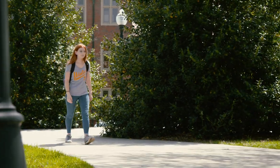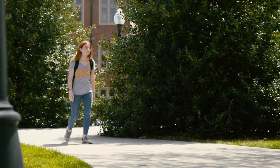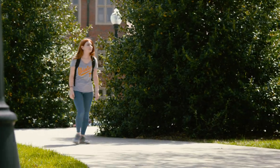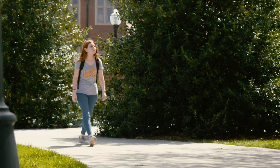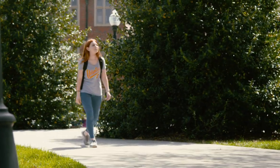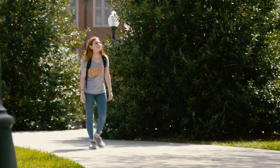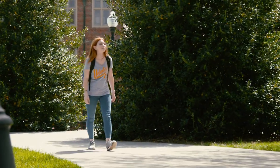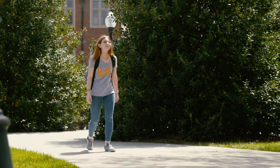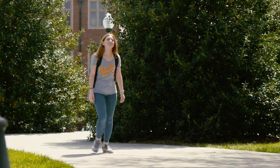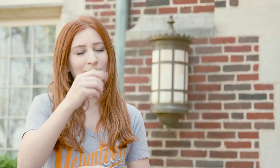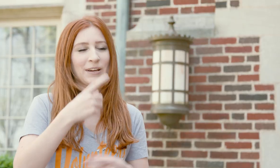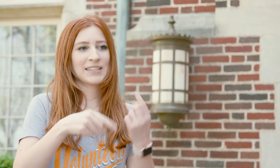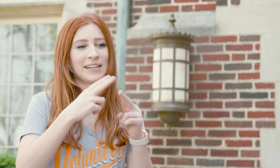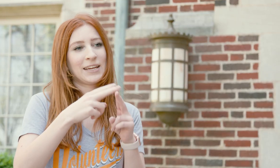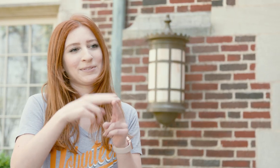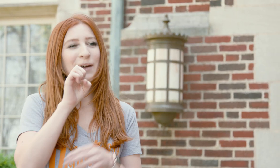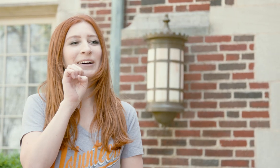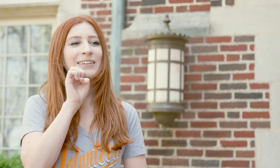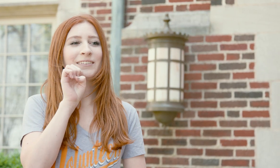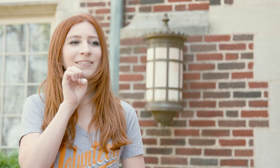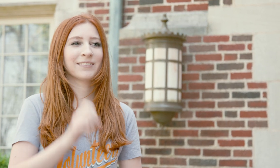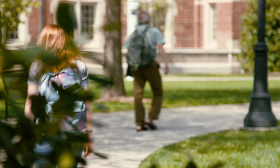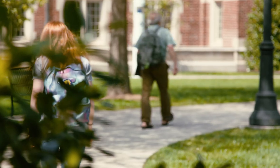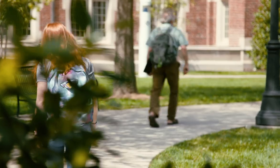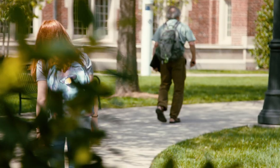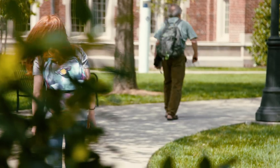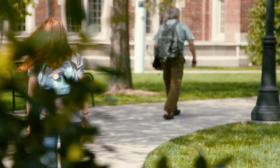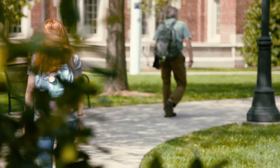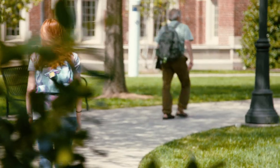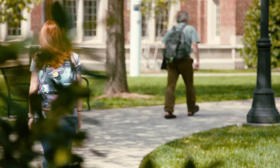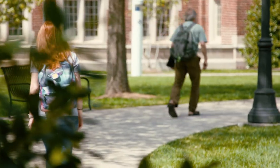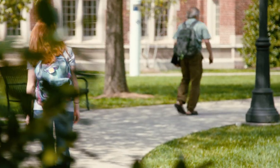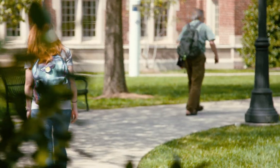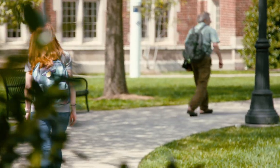My name's Emma and my sign name is Emma. I'm from San Diego, California, and I'm